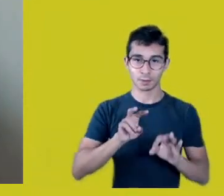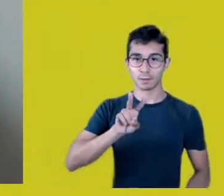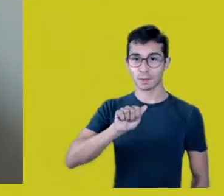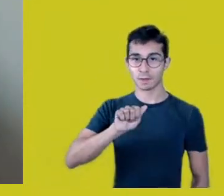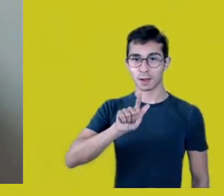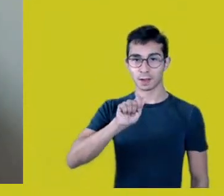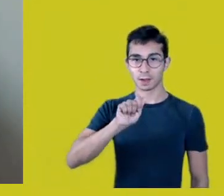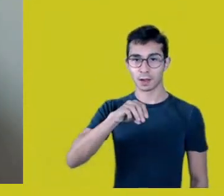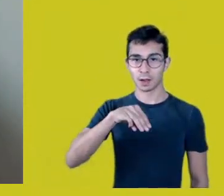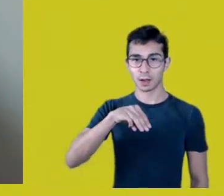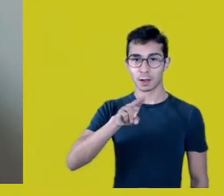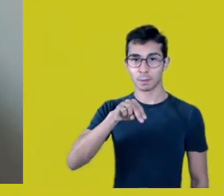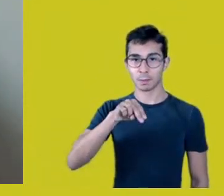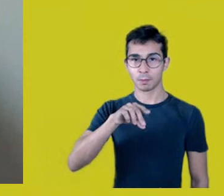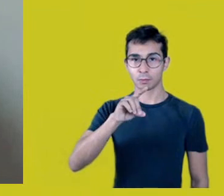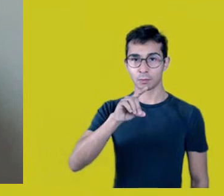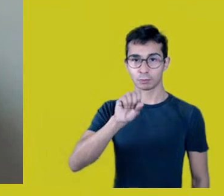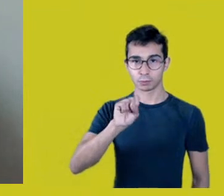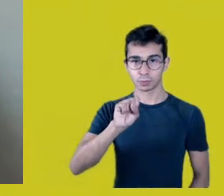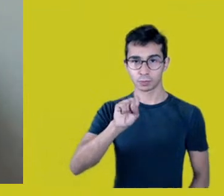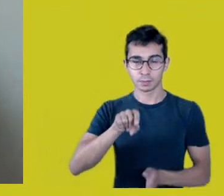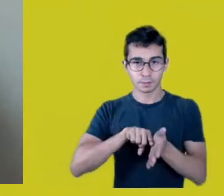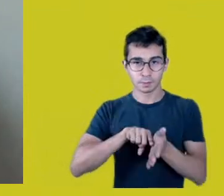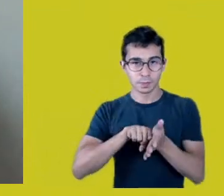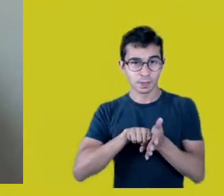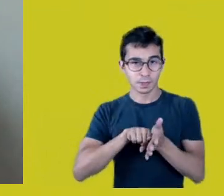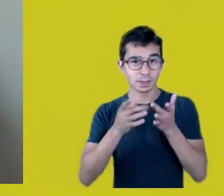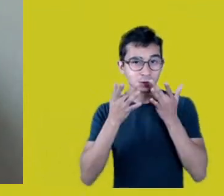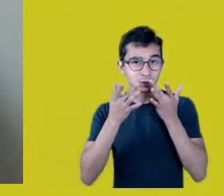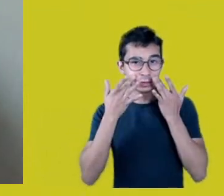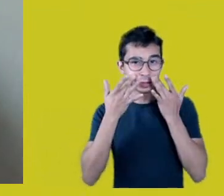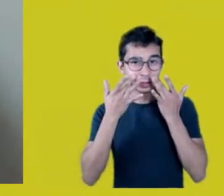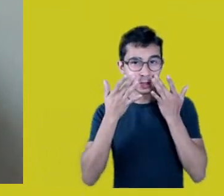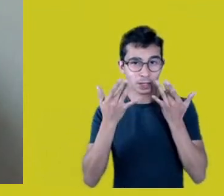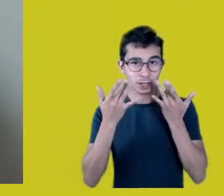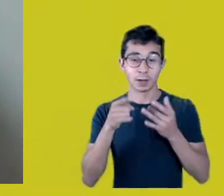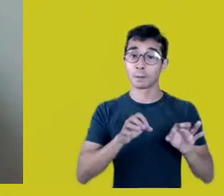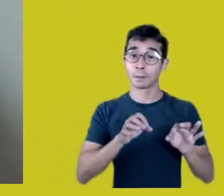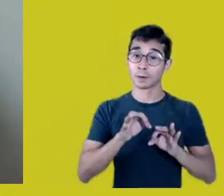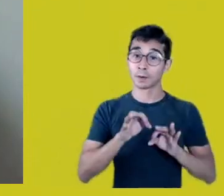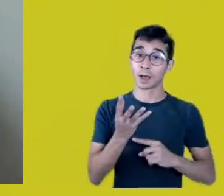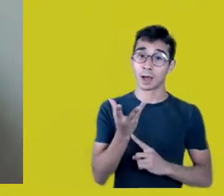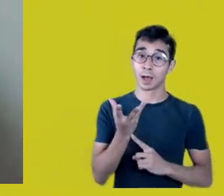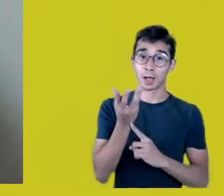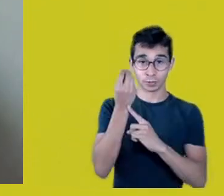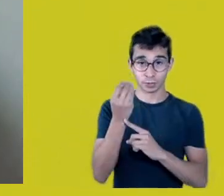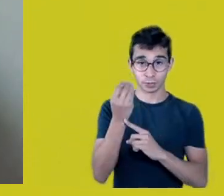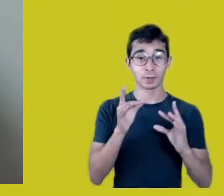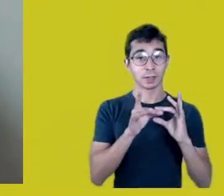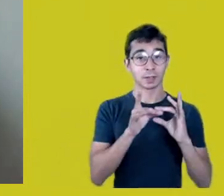an artistic internship which integrates this reconfiguration of CPT’s actions here in São Paulo,